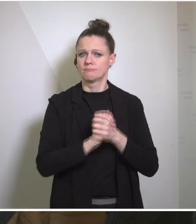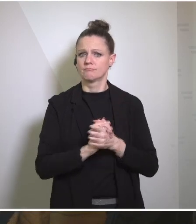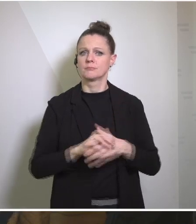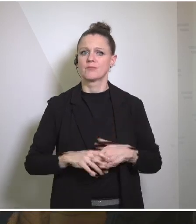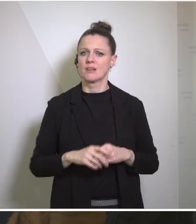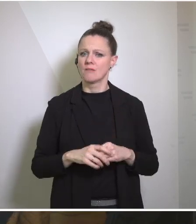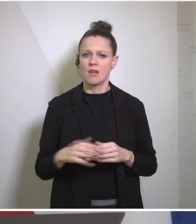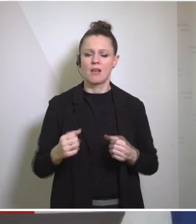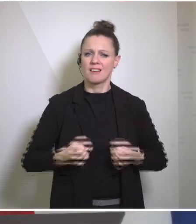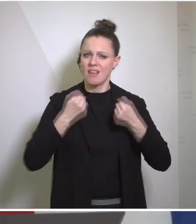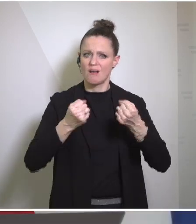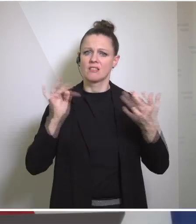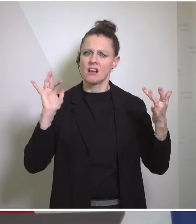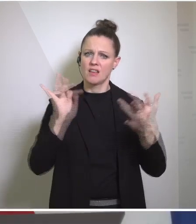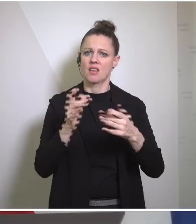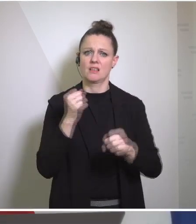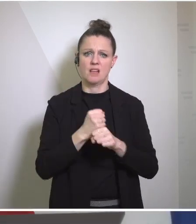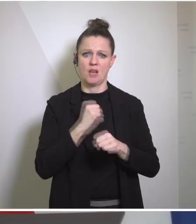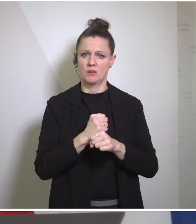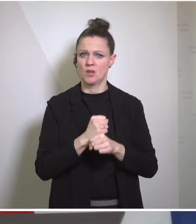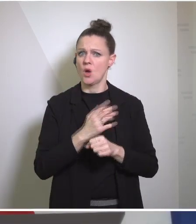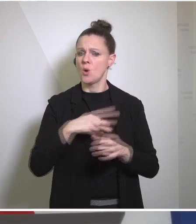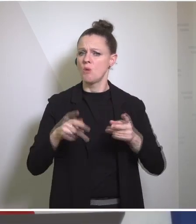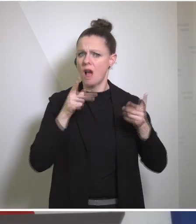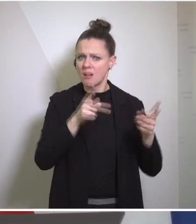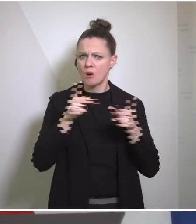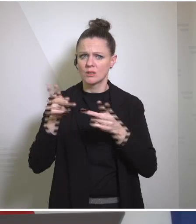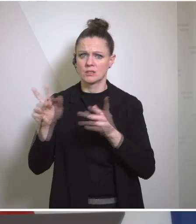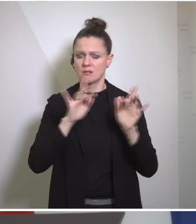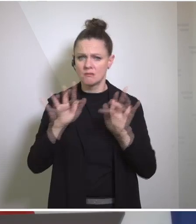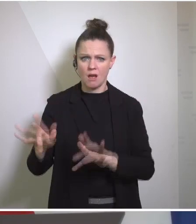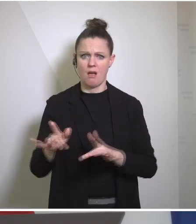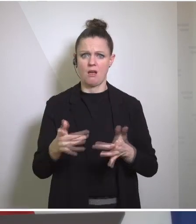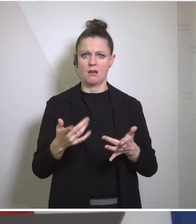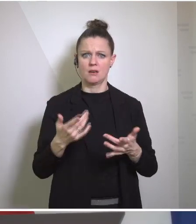we talk about provocations in holy sites, settlements or cause for displacement, we